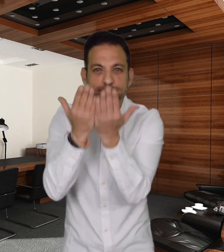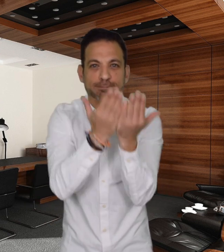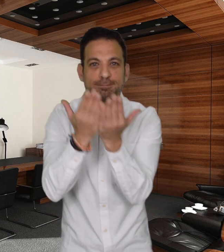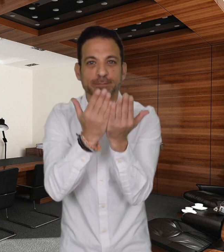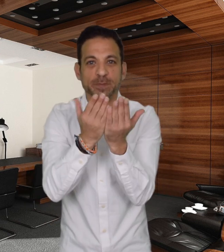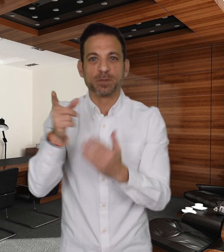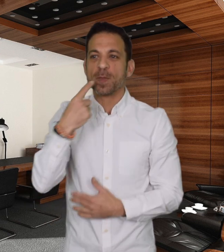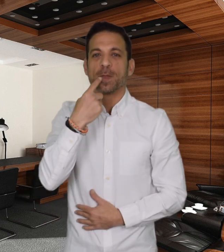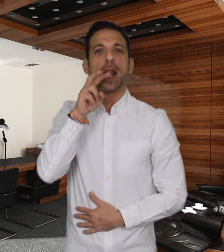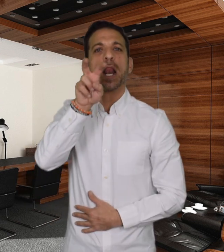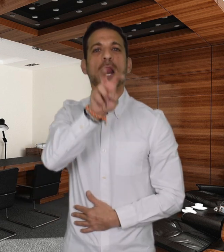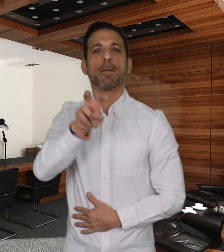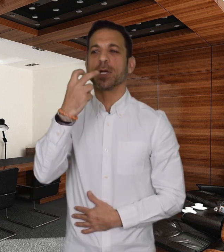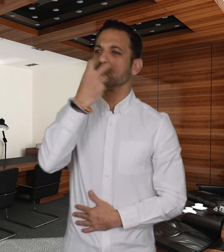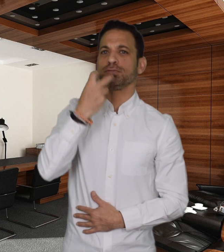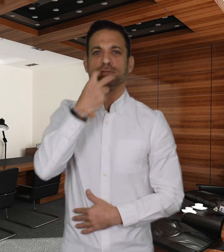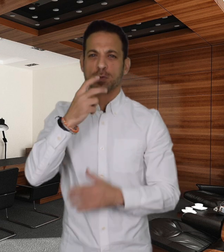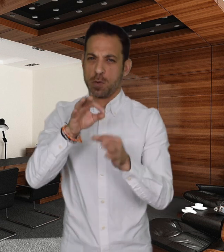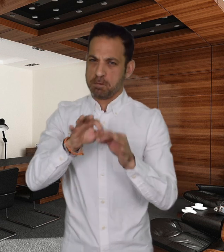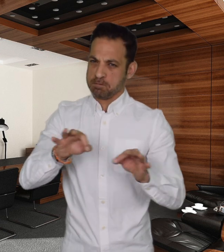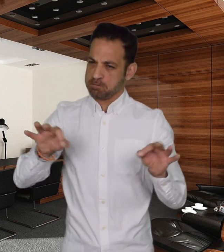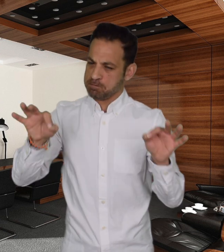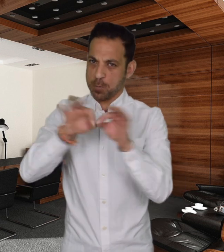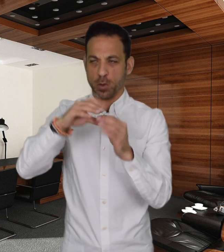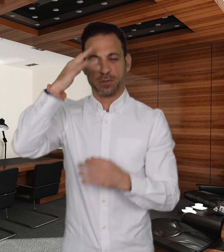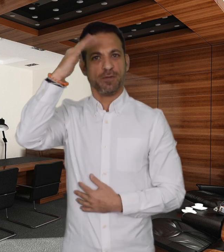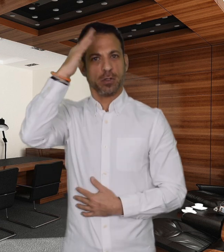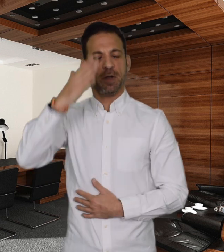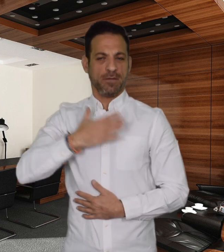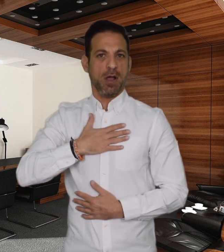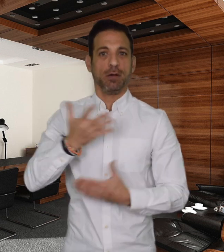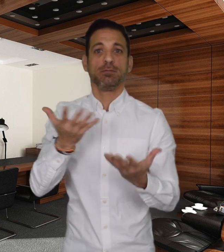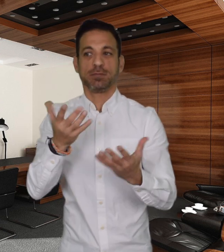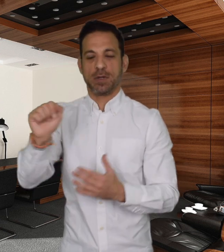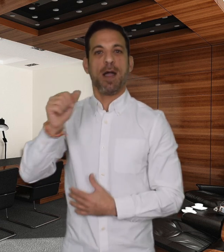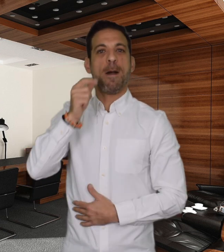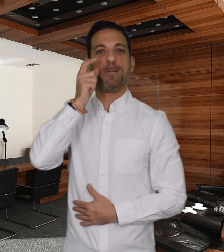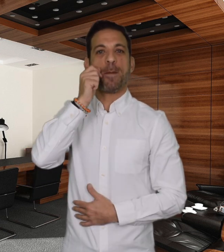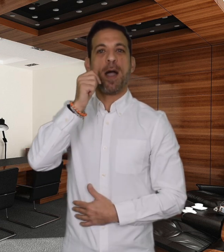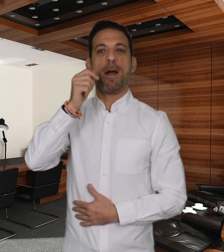was an important gift from her parents and one that helped her